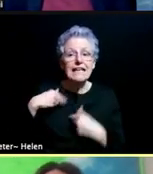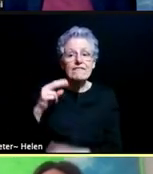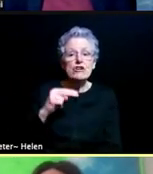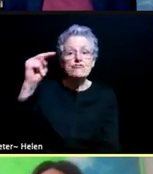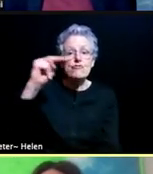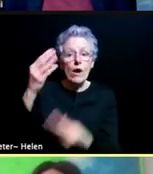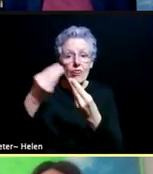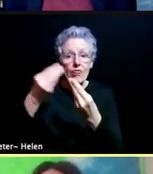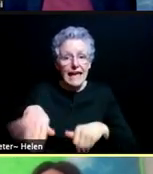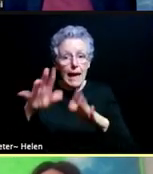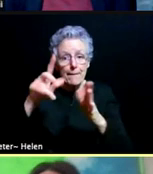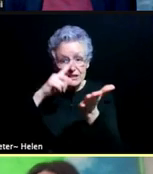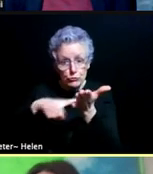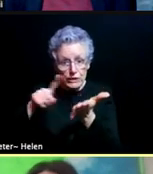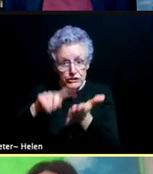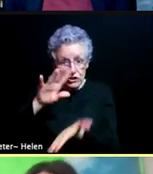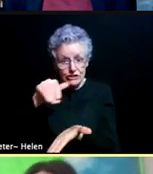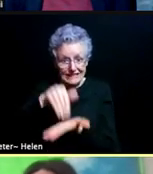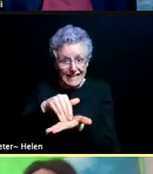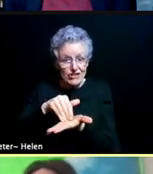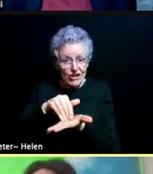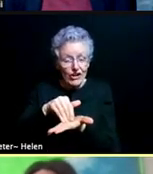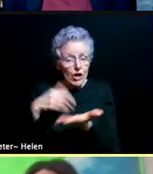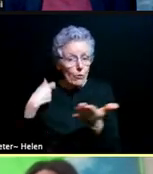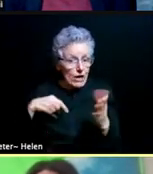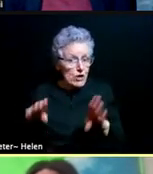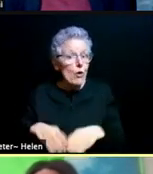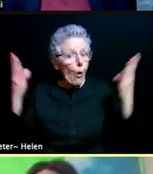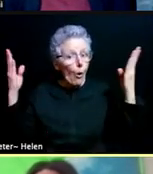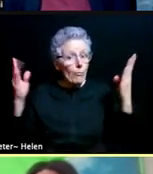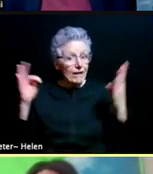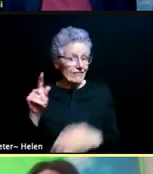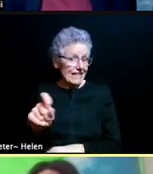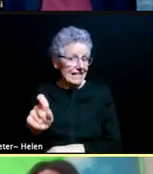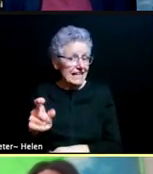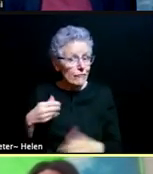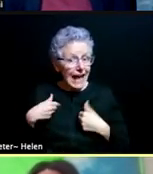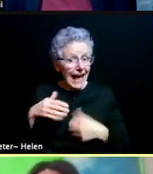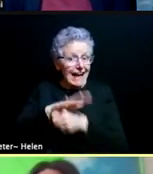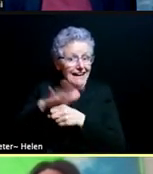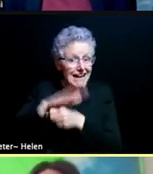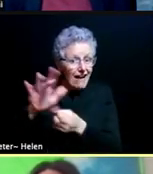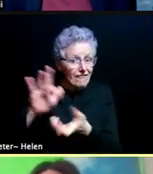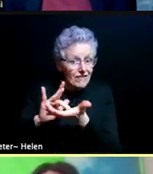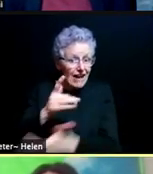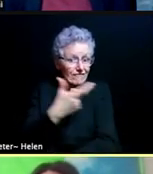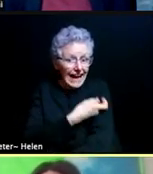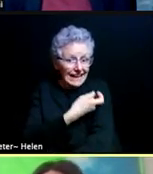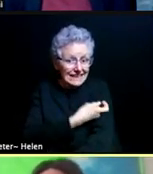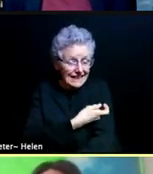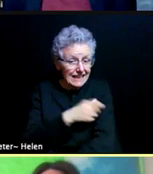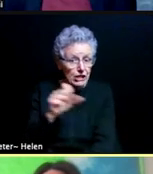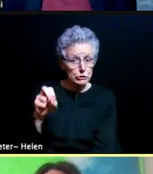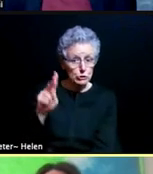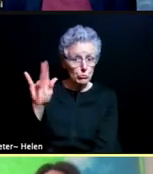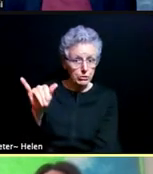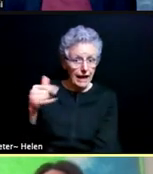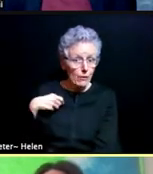location that we could open up if we needed to, if we had the vaccine supply to do that. So from a capacity standpoint, if the supply is there